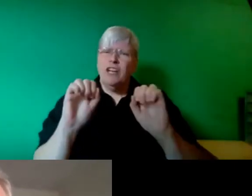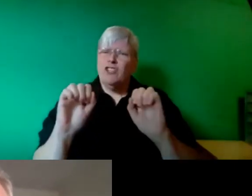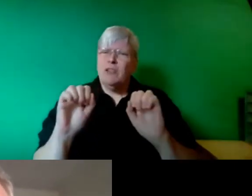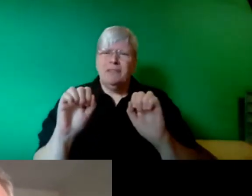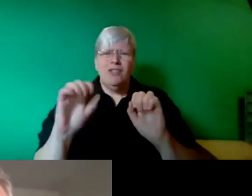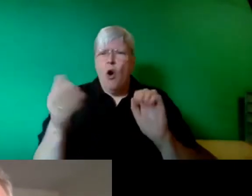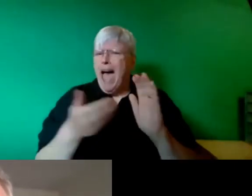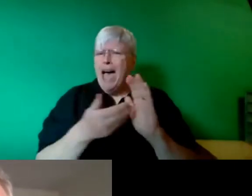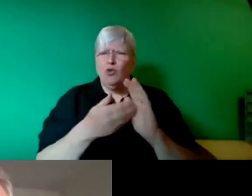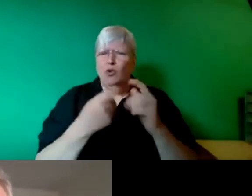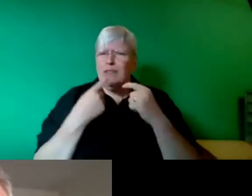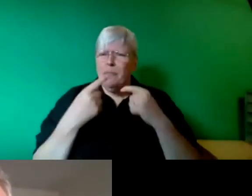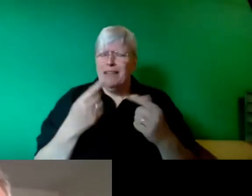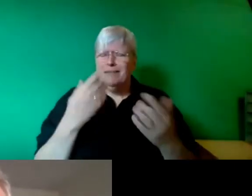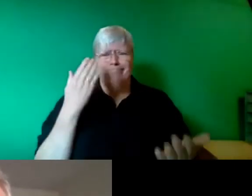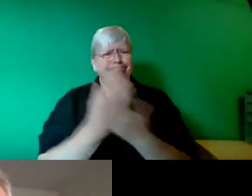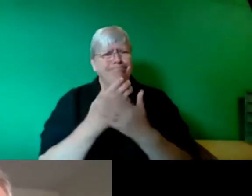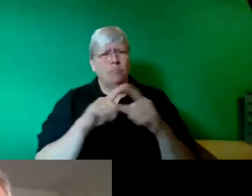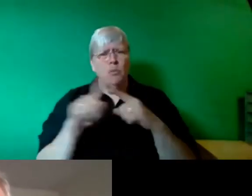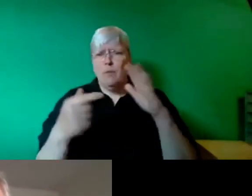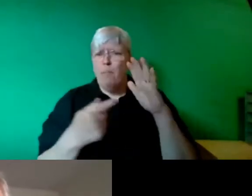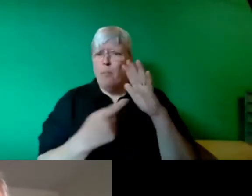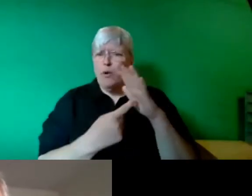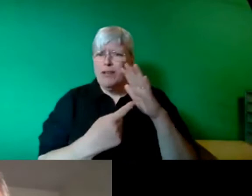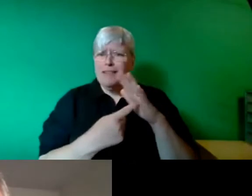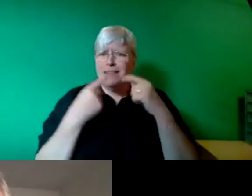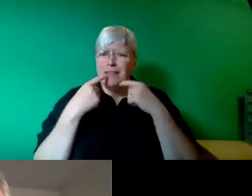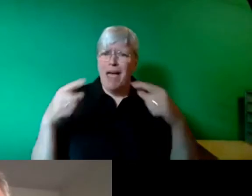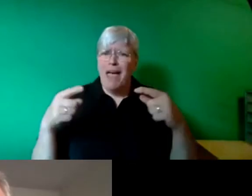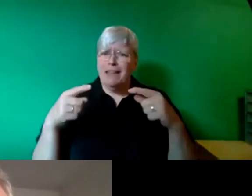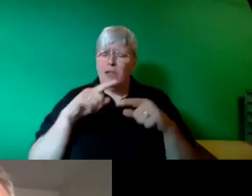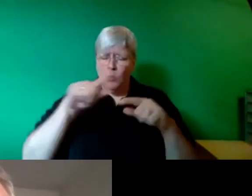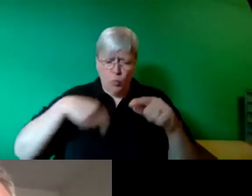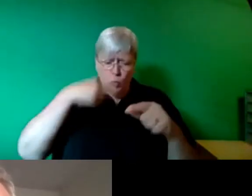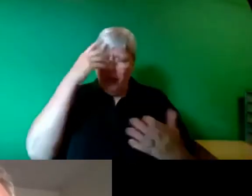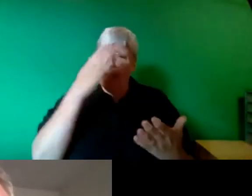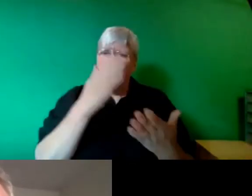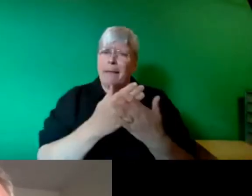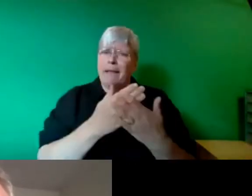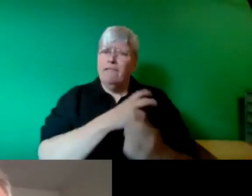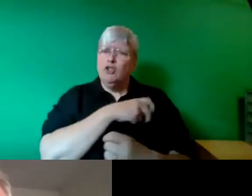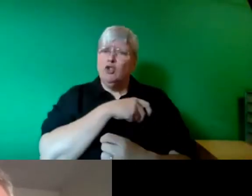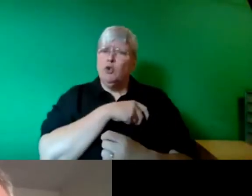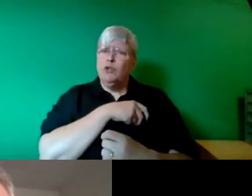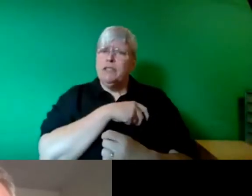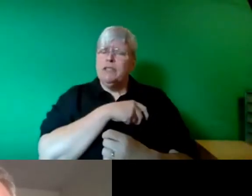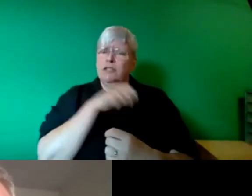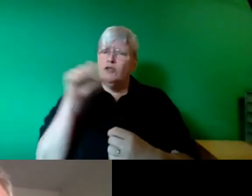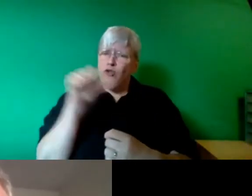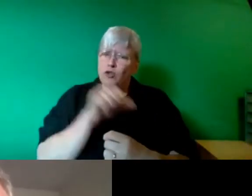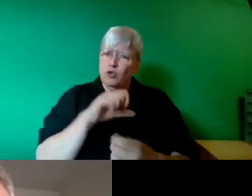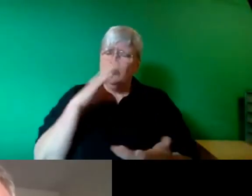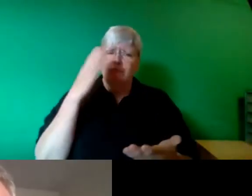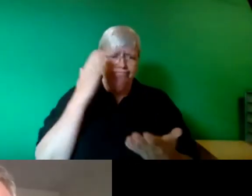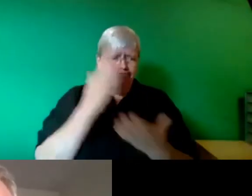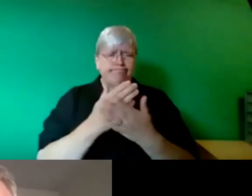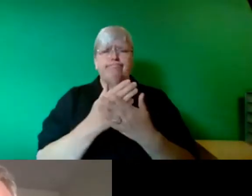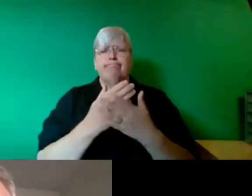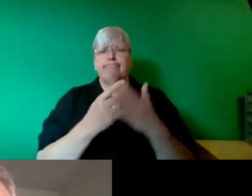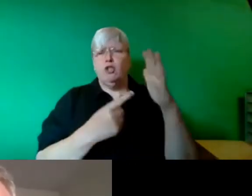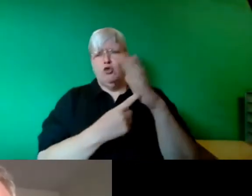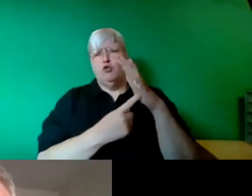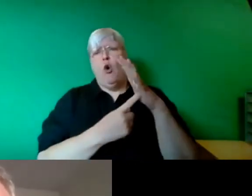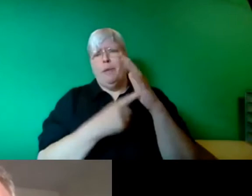central demand and we believe that the trade union movement should make it its top demand, because